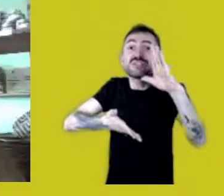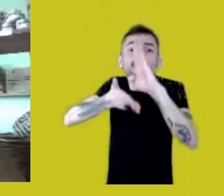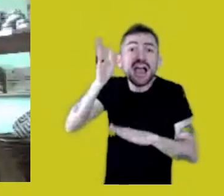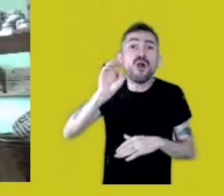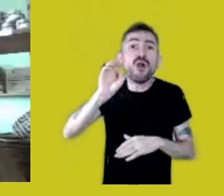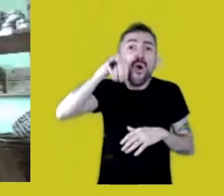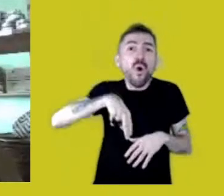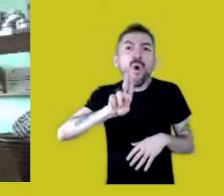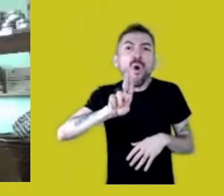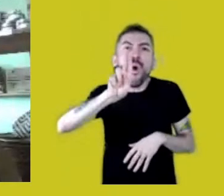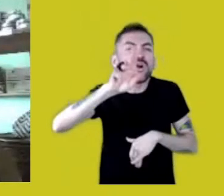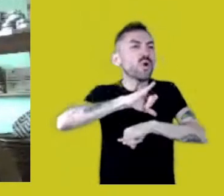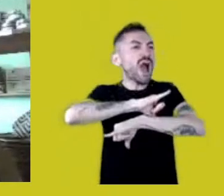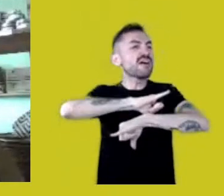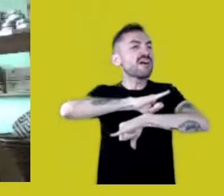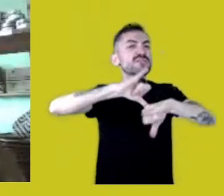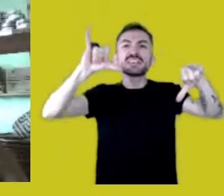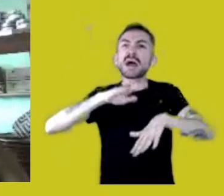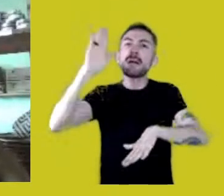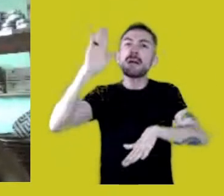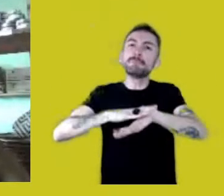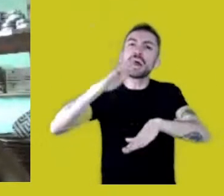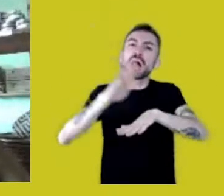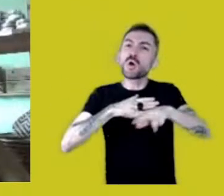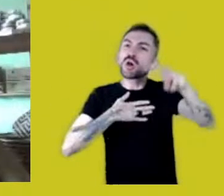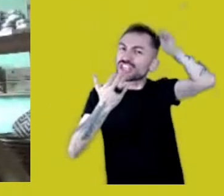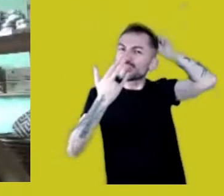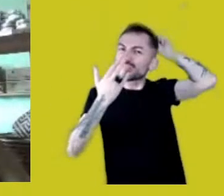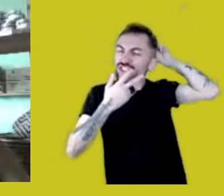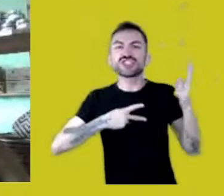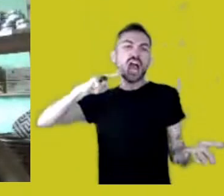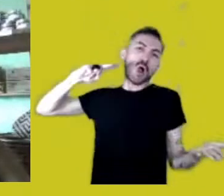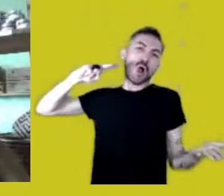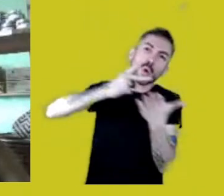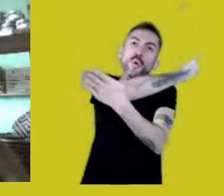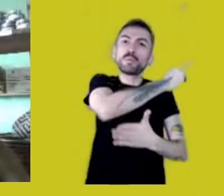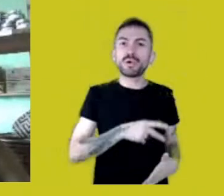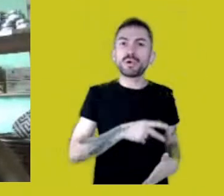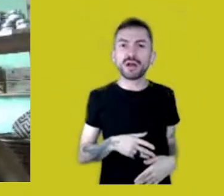that the Natives are to blame, the Caboclos are to blame!